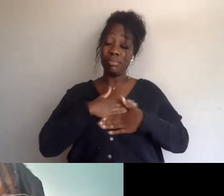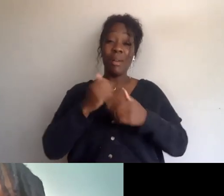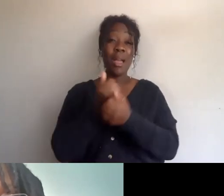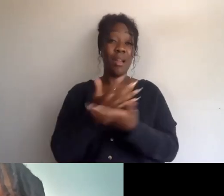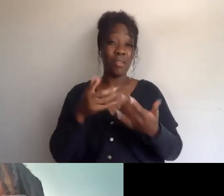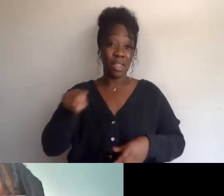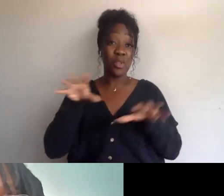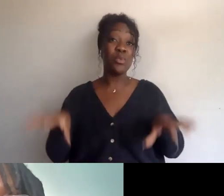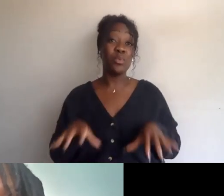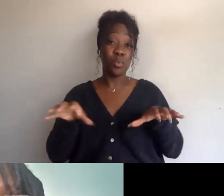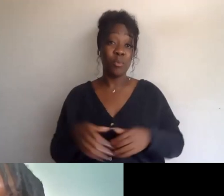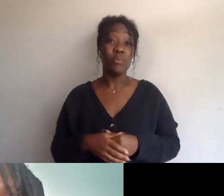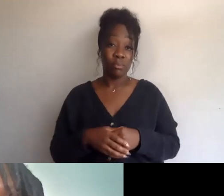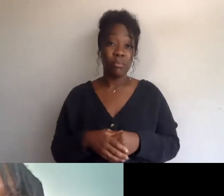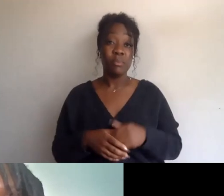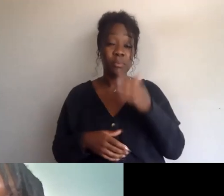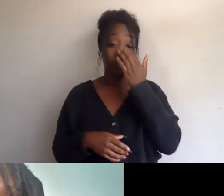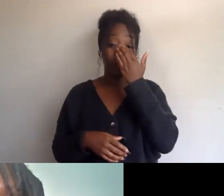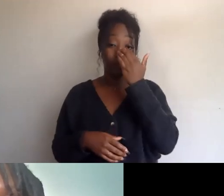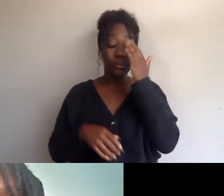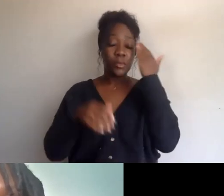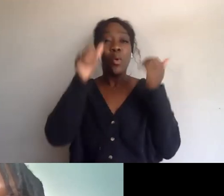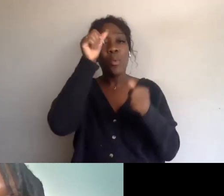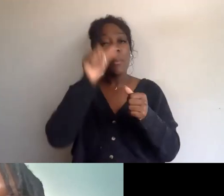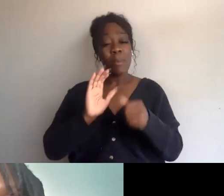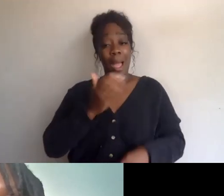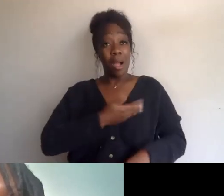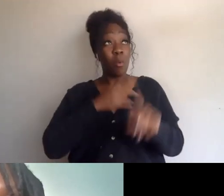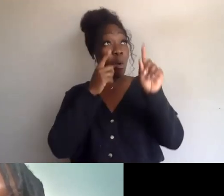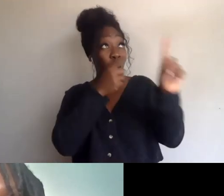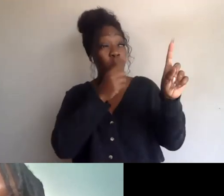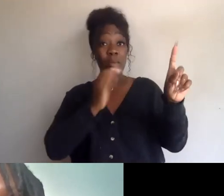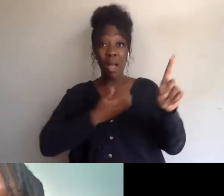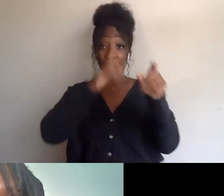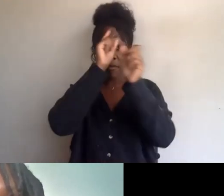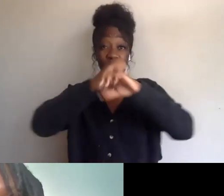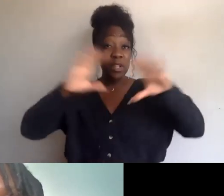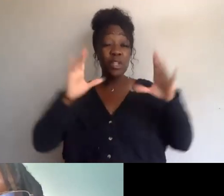so again, remember our visions, our goal with our visions is finding other groups